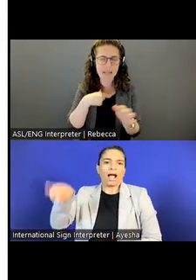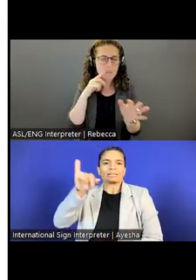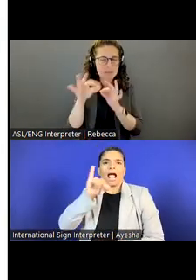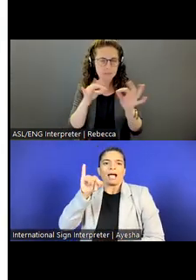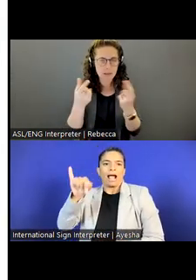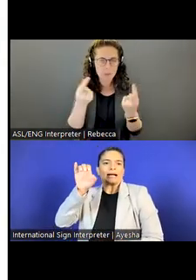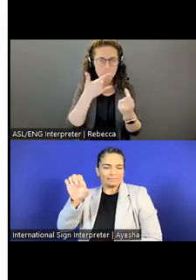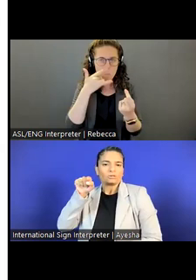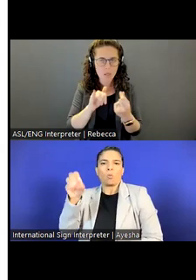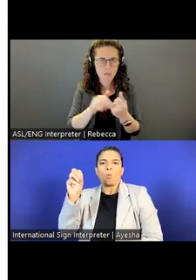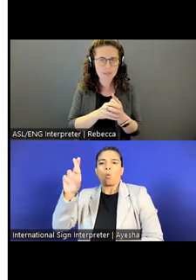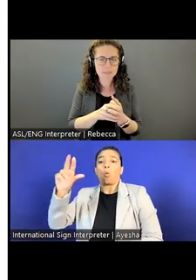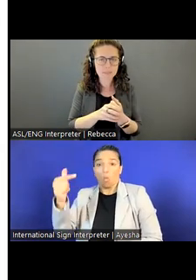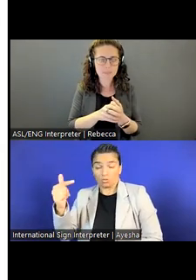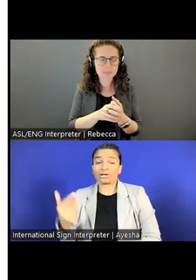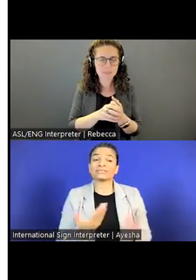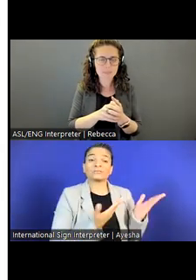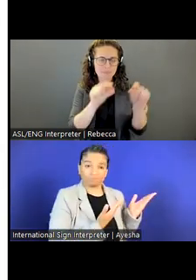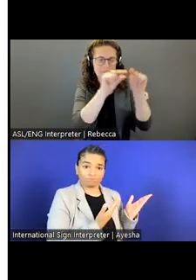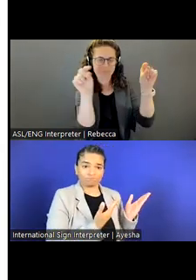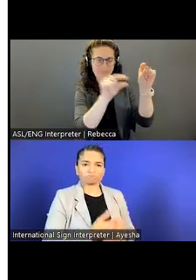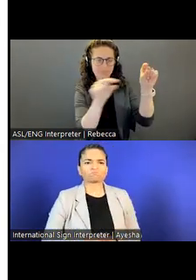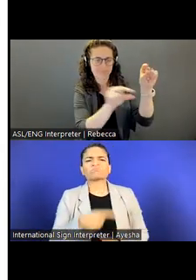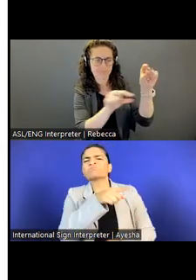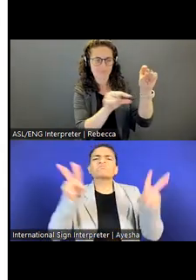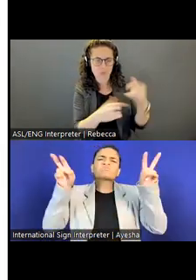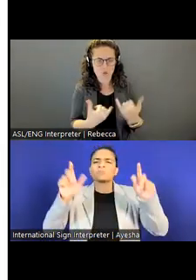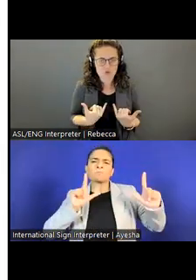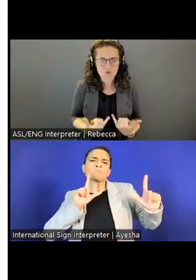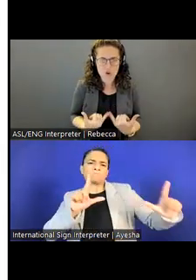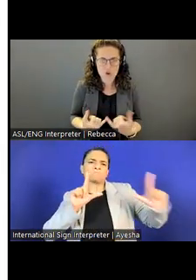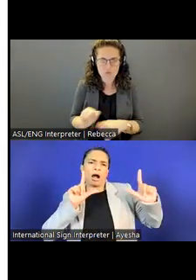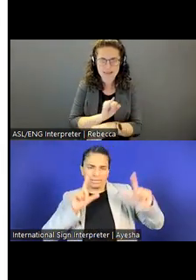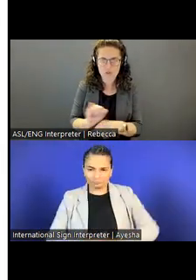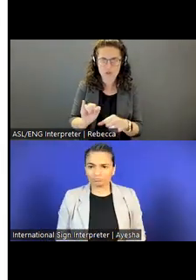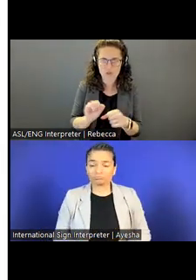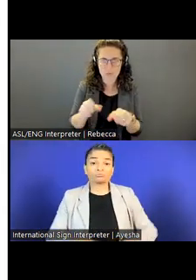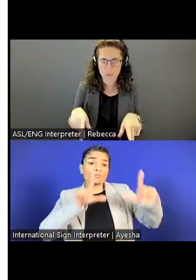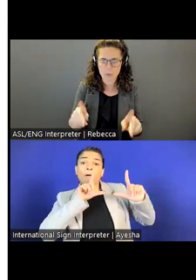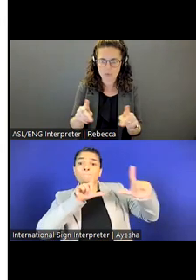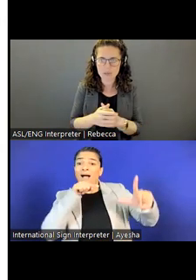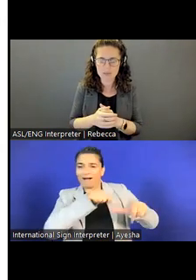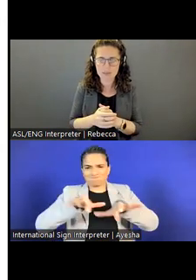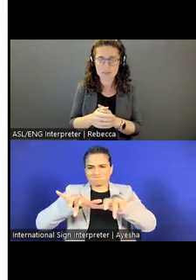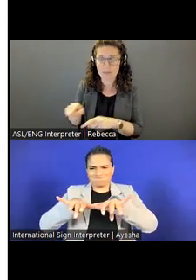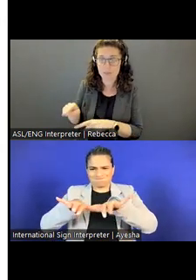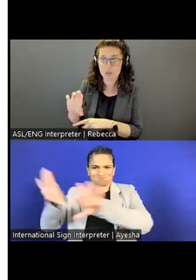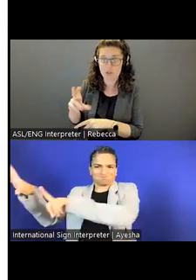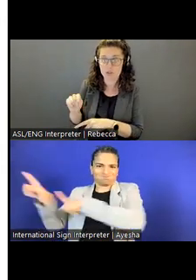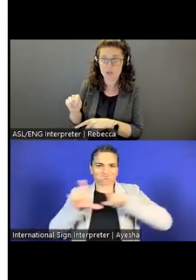These are just the current internships that we have at IIE. I will be sharing in the chat those internships.